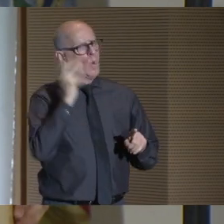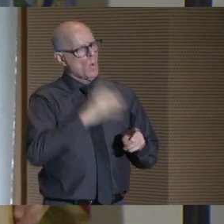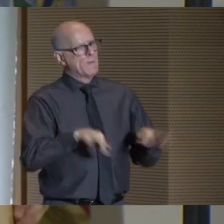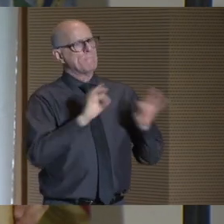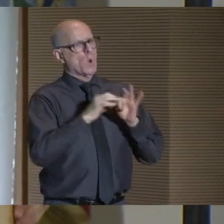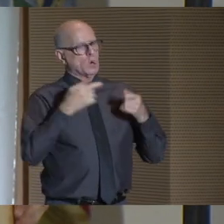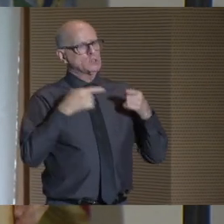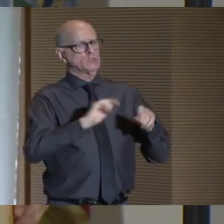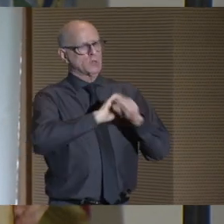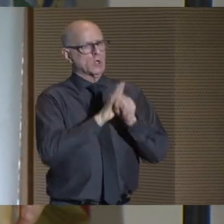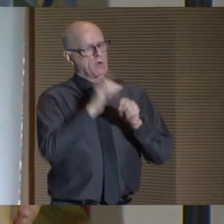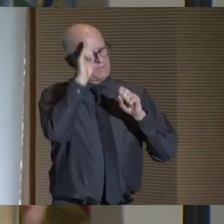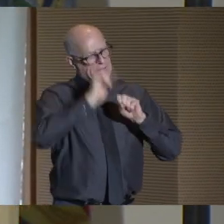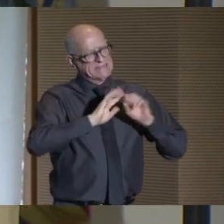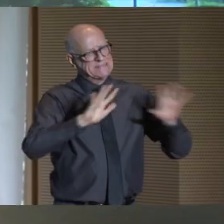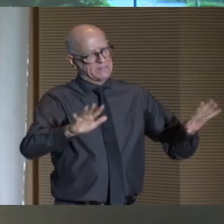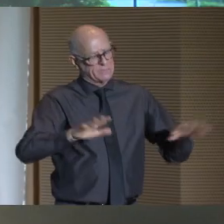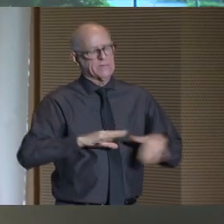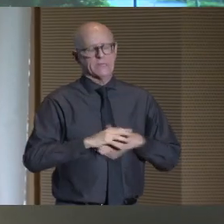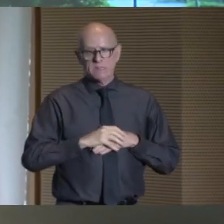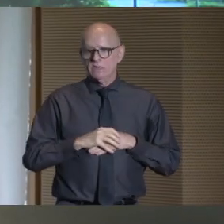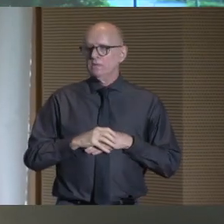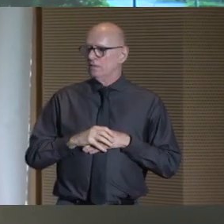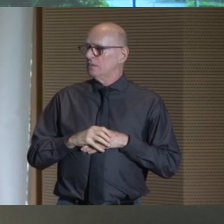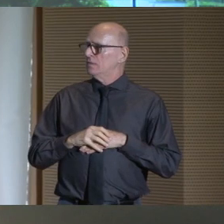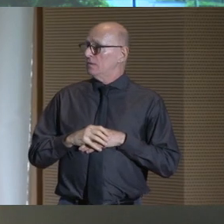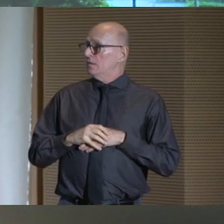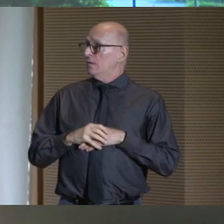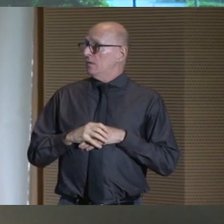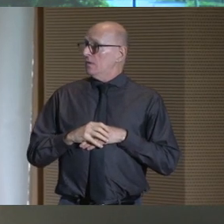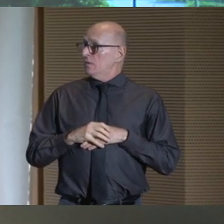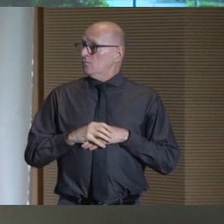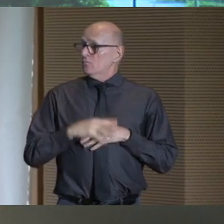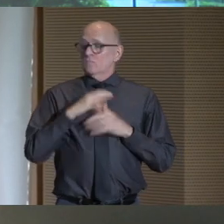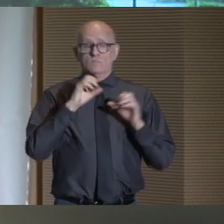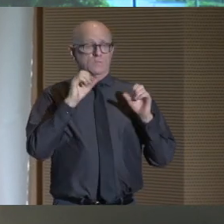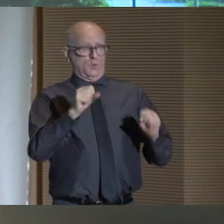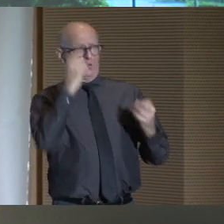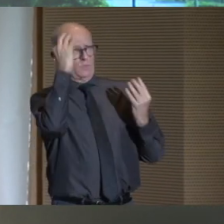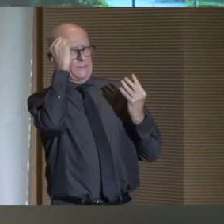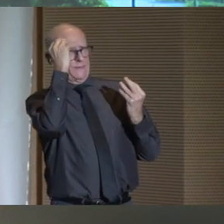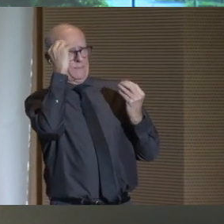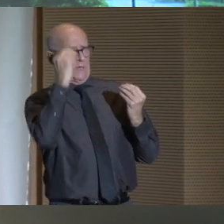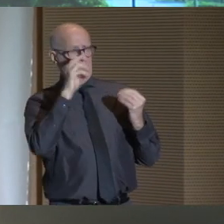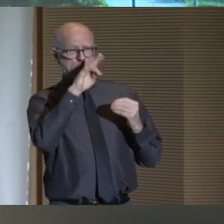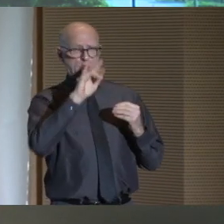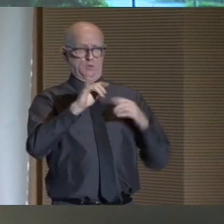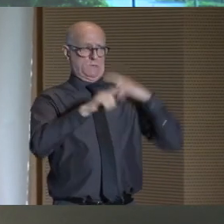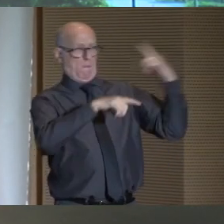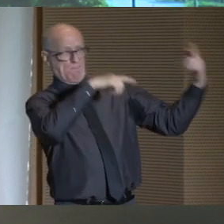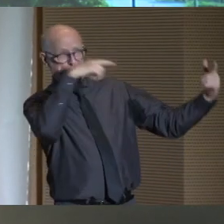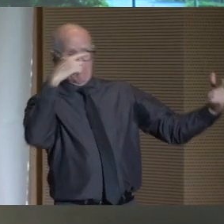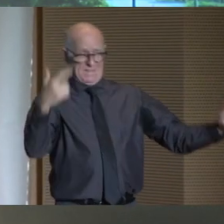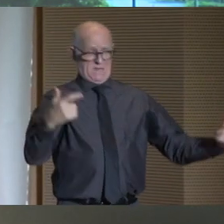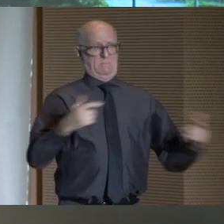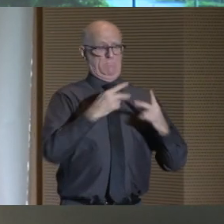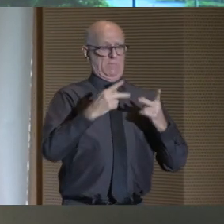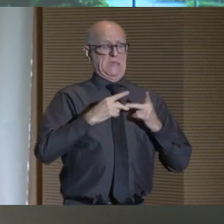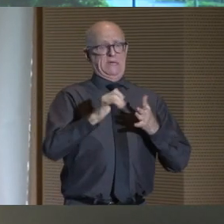during the COVID pandemic? Huh? So, when you consider CUNY's footprint in the city,